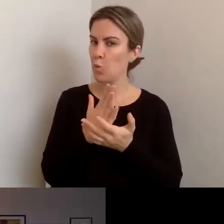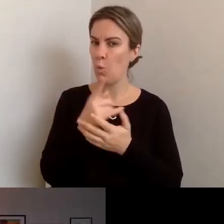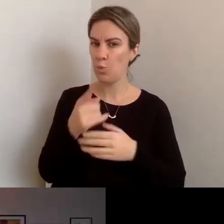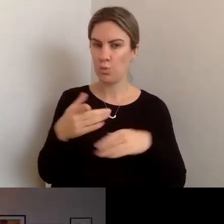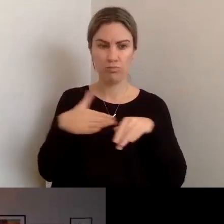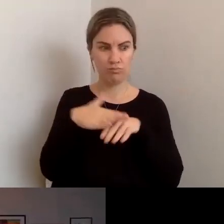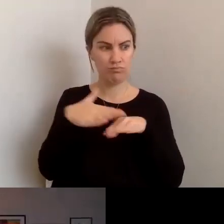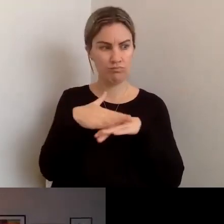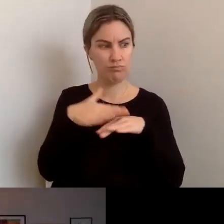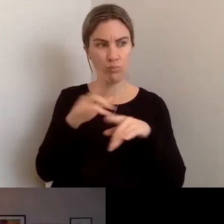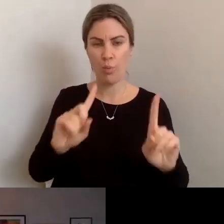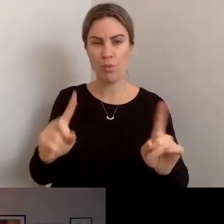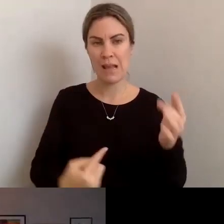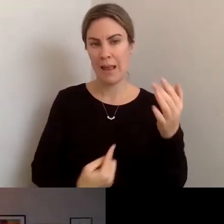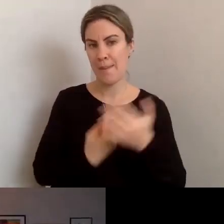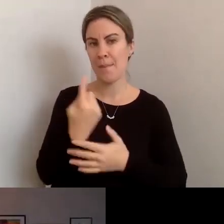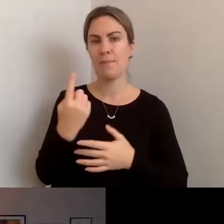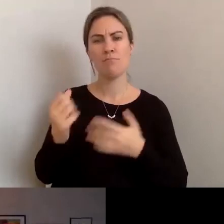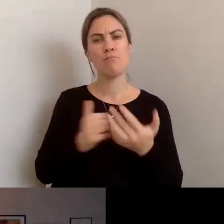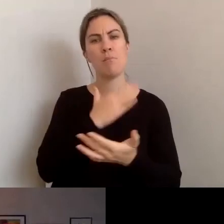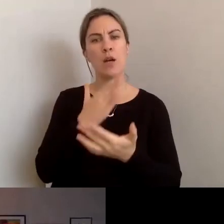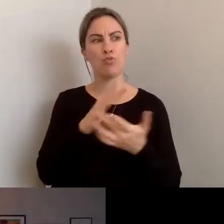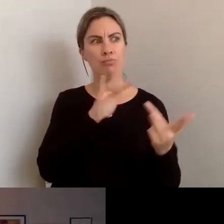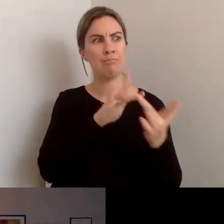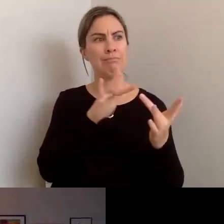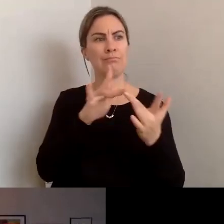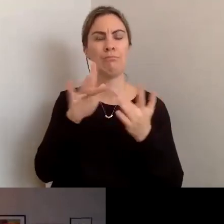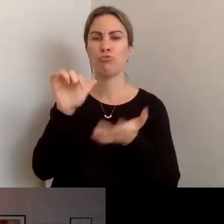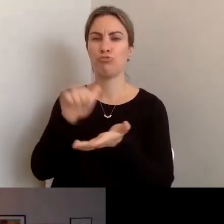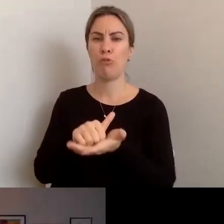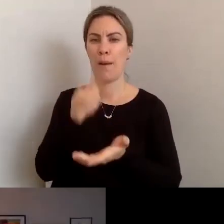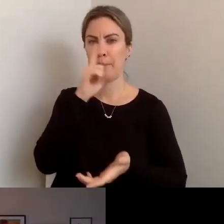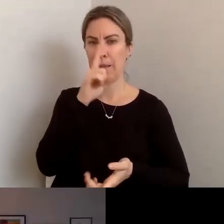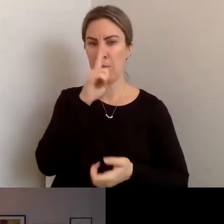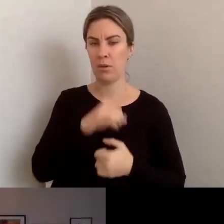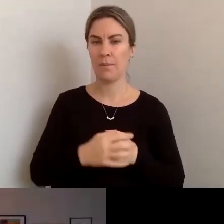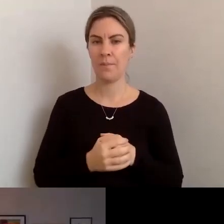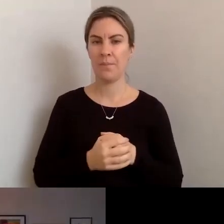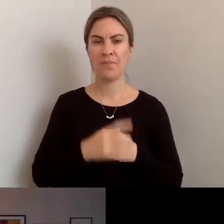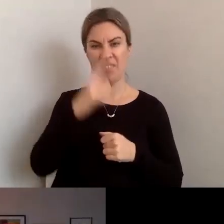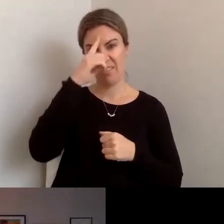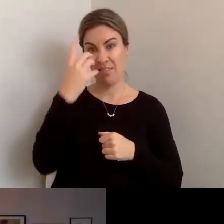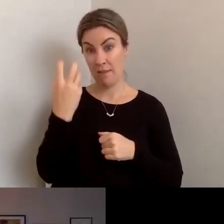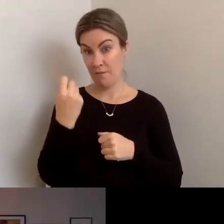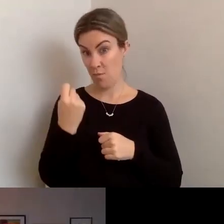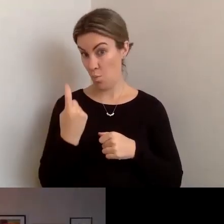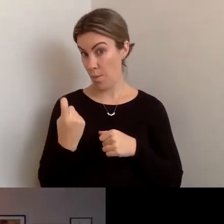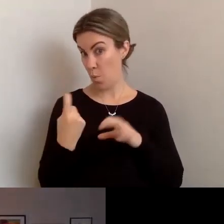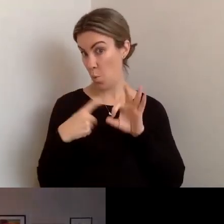is happening by keeping in contact with the right people. I think we can just squeeze in one more, if that's OK with you both.